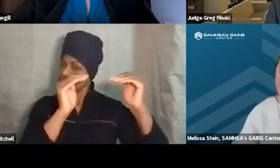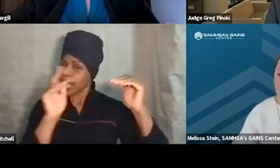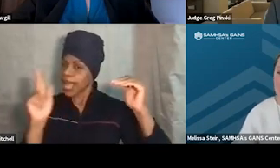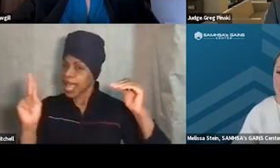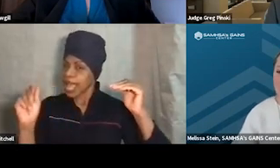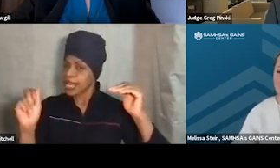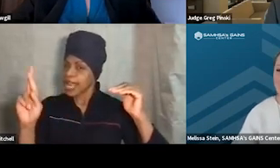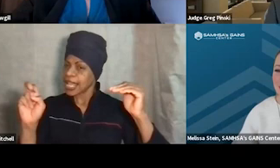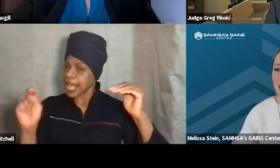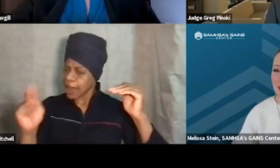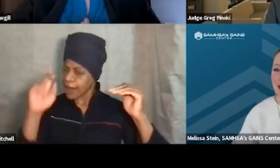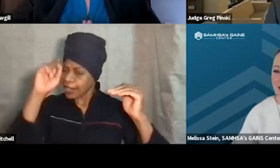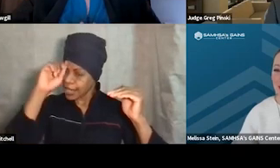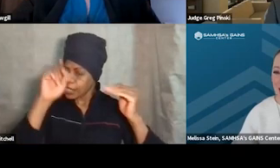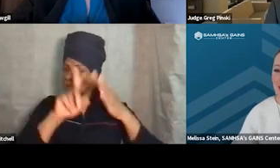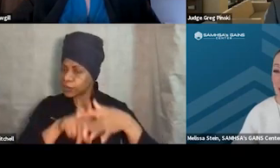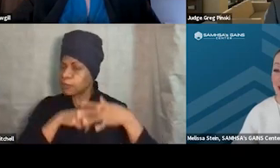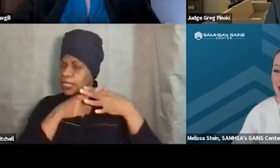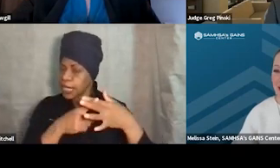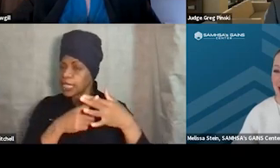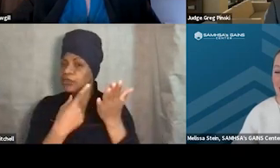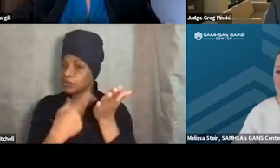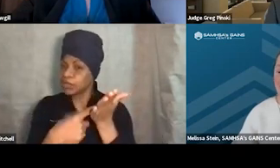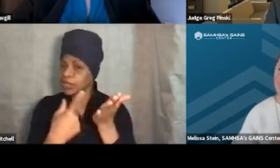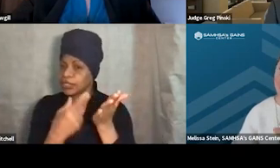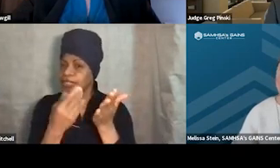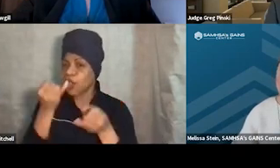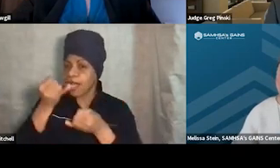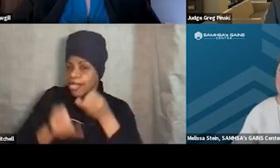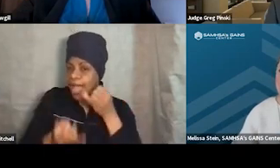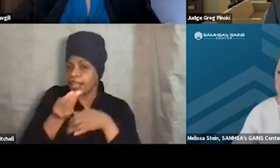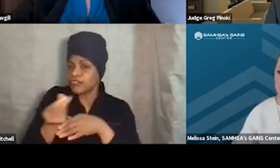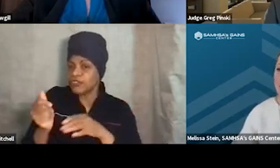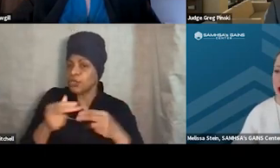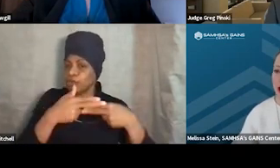starting to address some of those comments in your last couple slides, but just wanted to start there